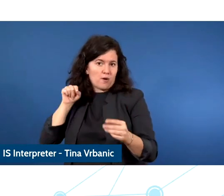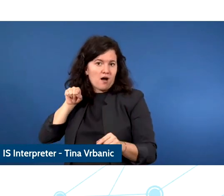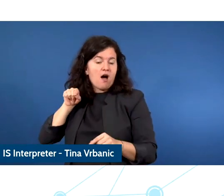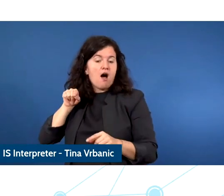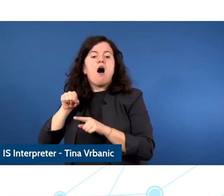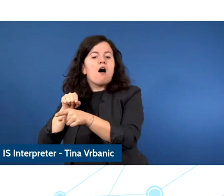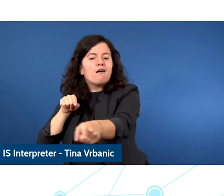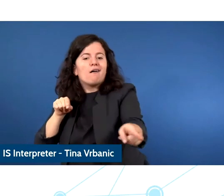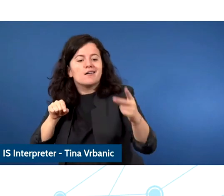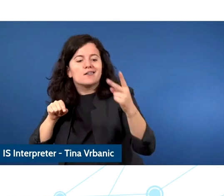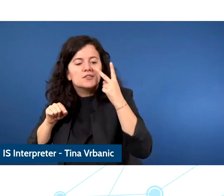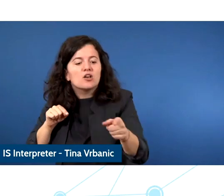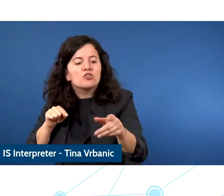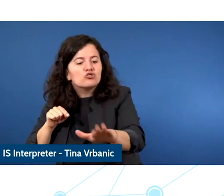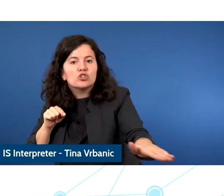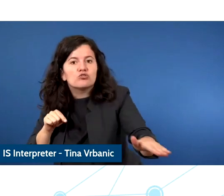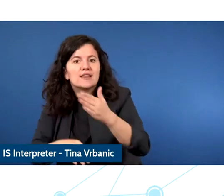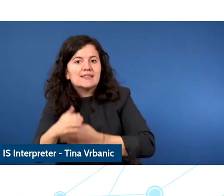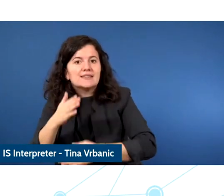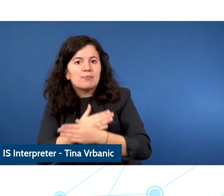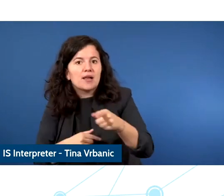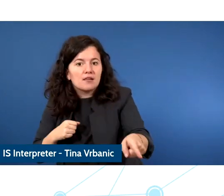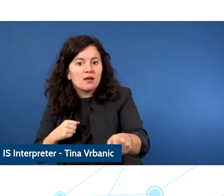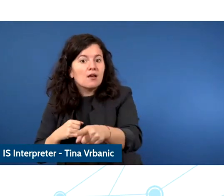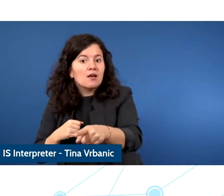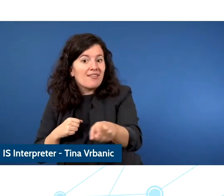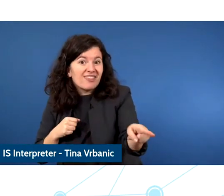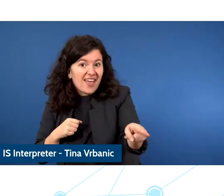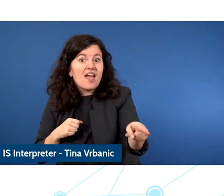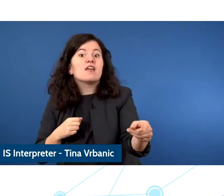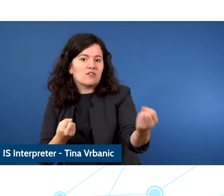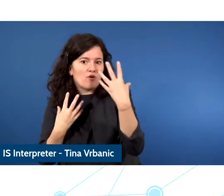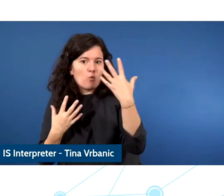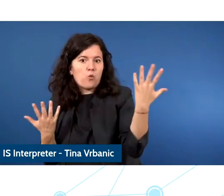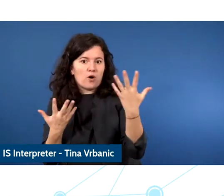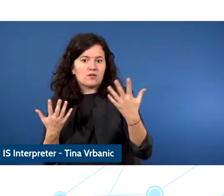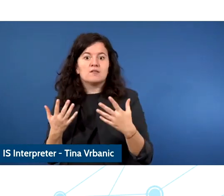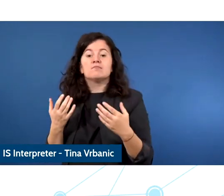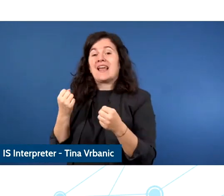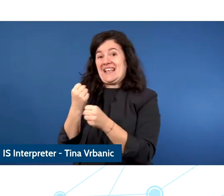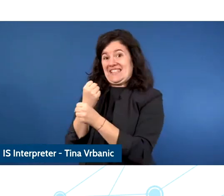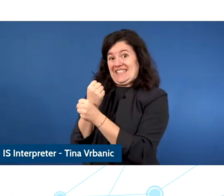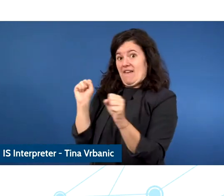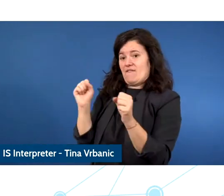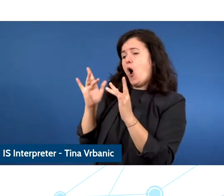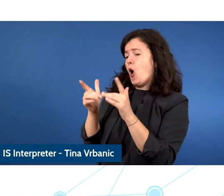us that on safety is a shared responsibility and the industry